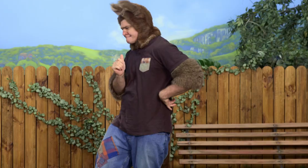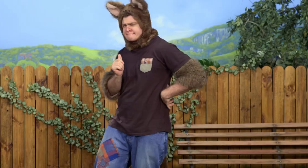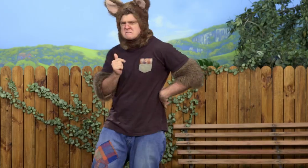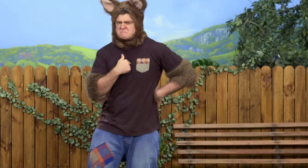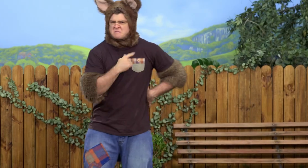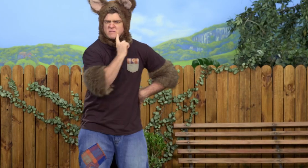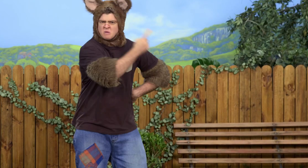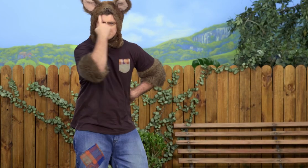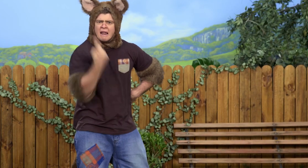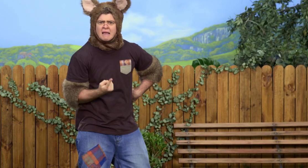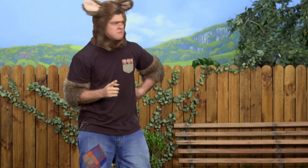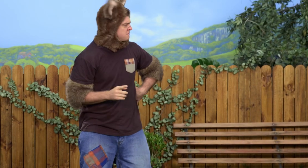Hmm, I must go tell Sally.